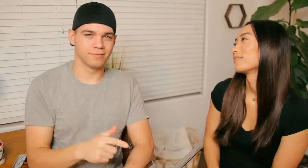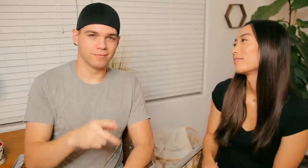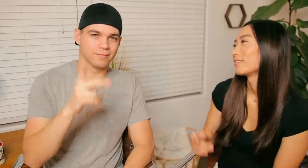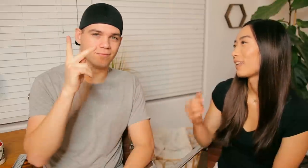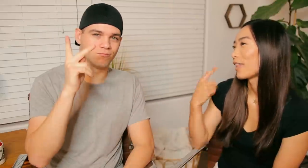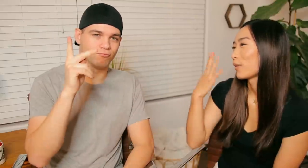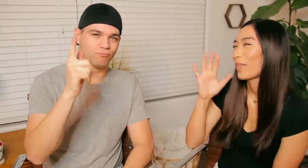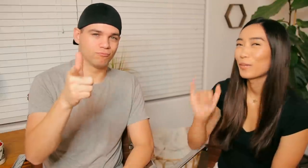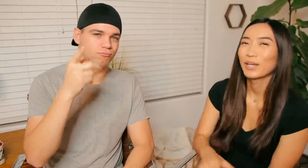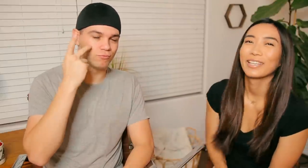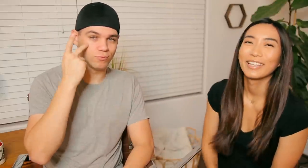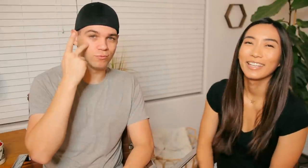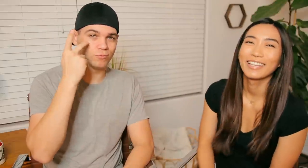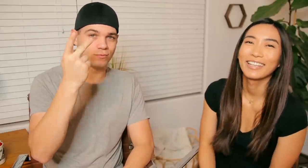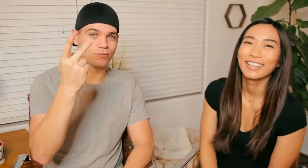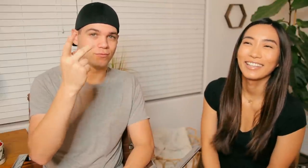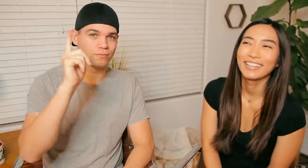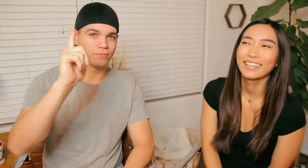E: I know that one